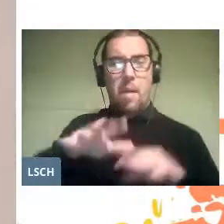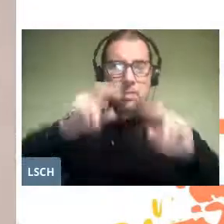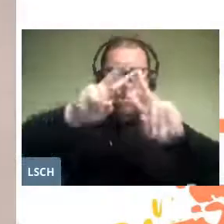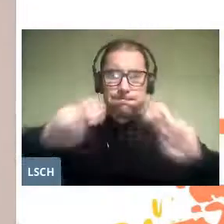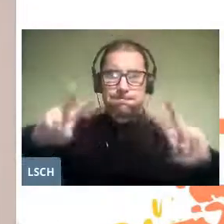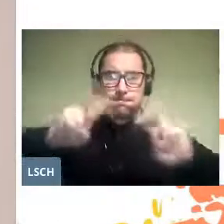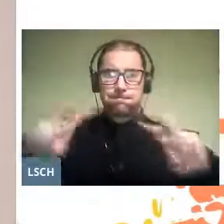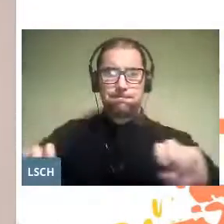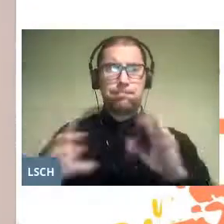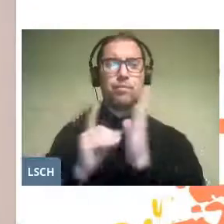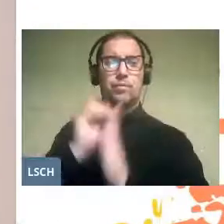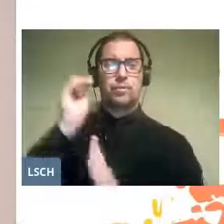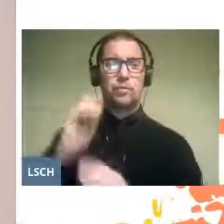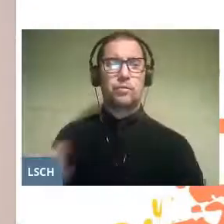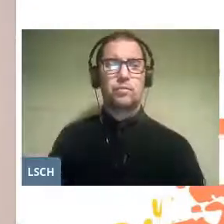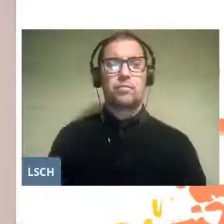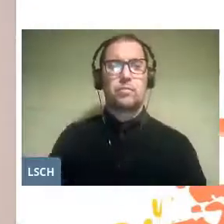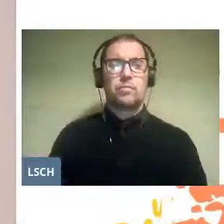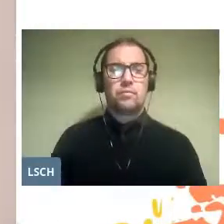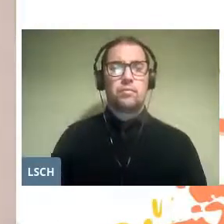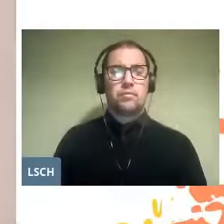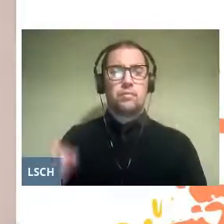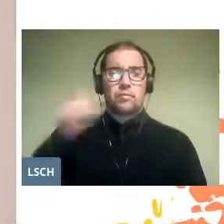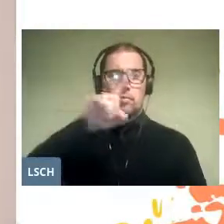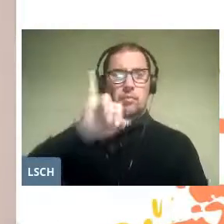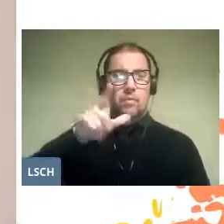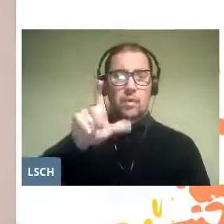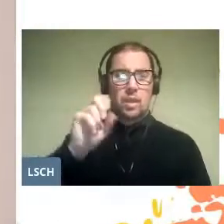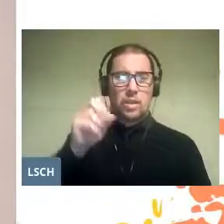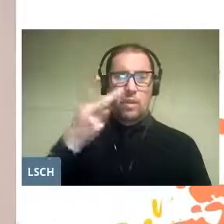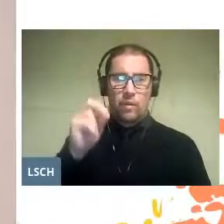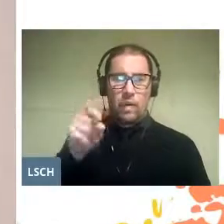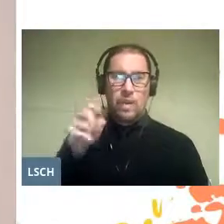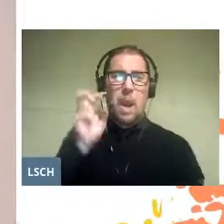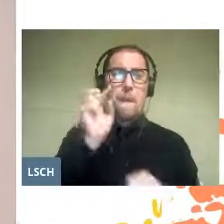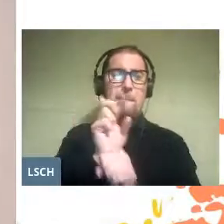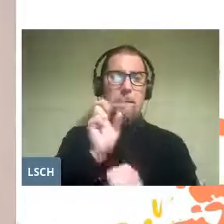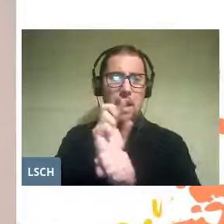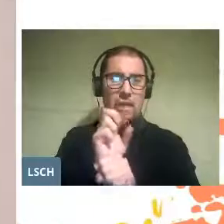developed also during the 20th century: theatrical pedagogy,